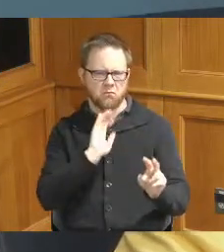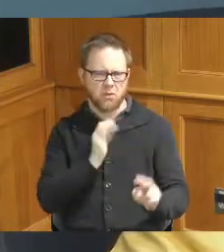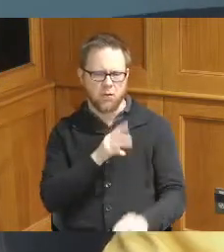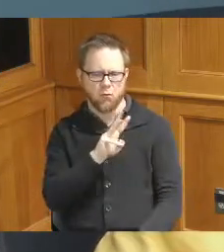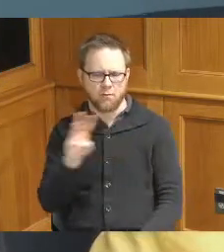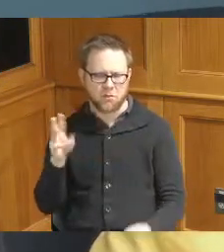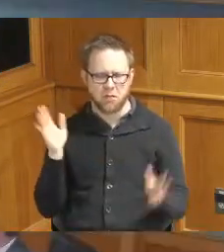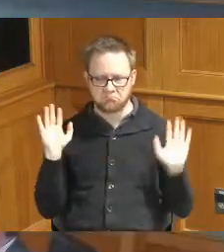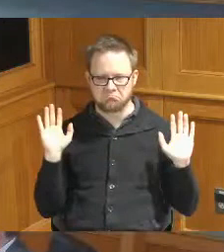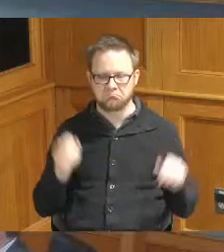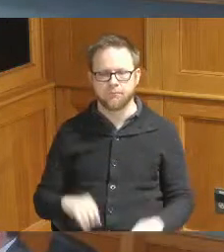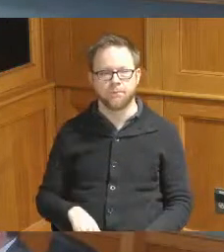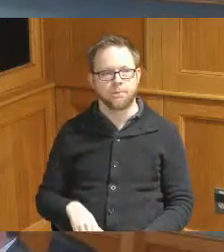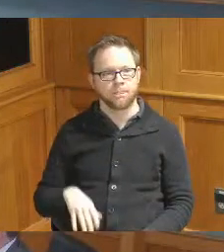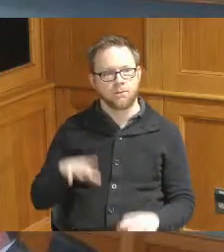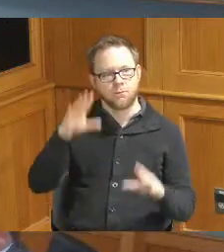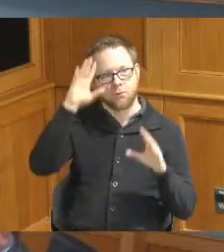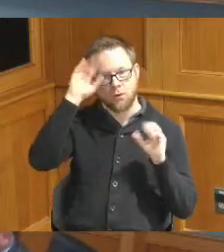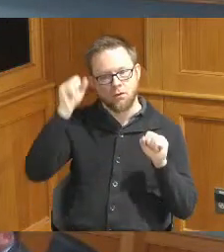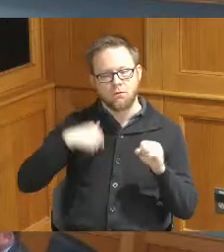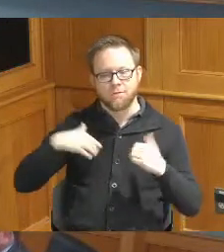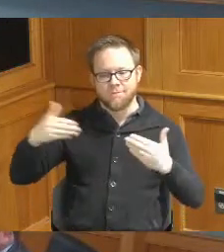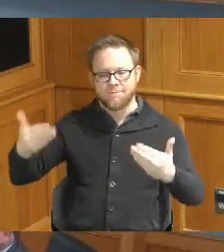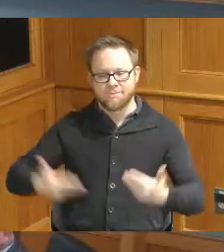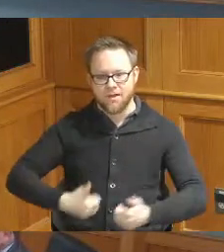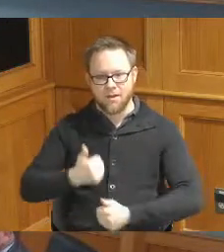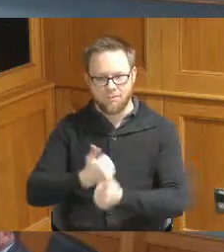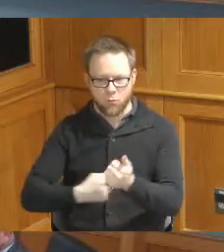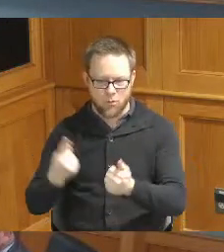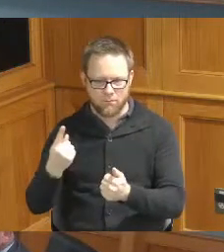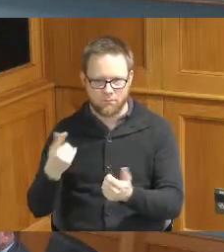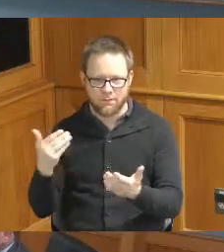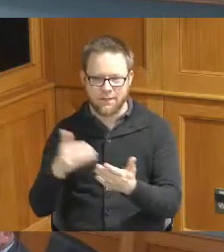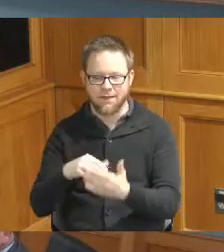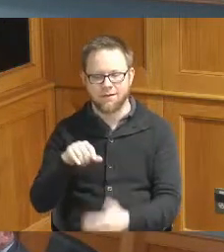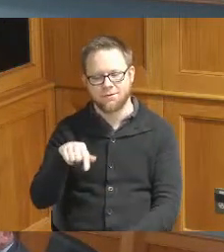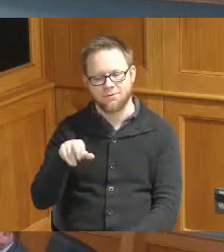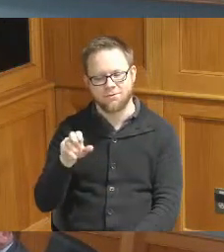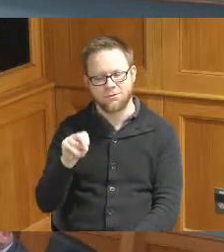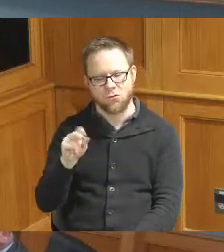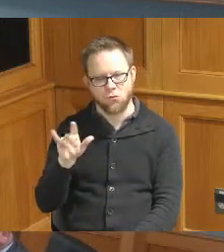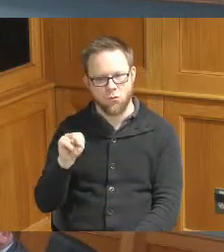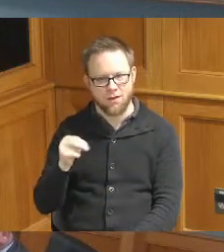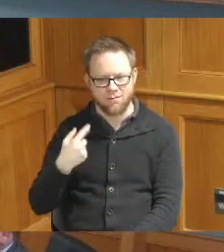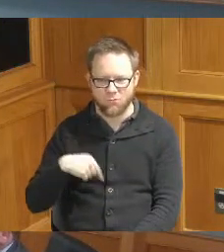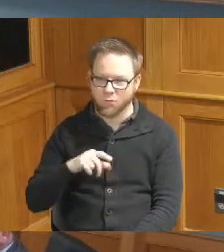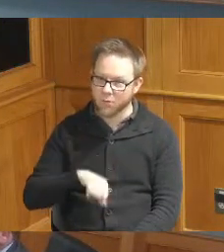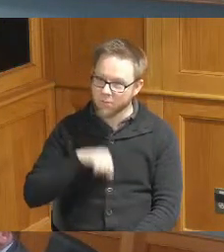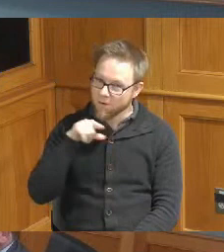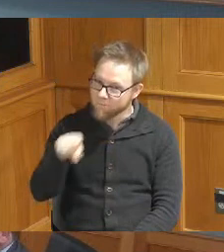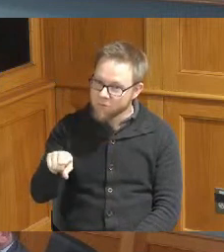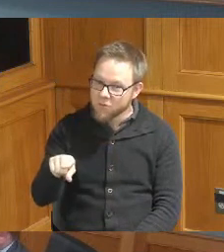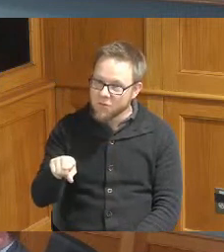you and I just reminded everyone once again we're proud of you and everyone meet us in